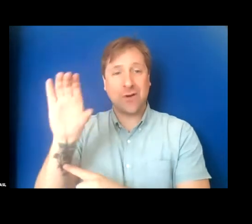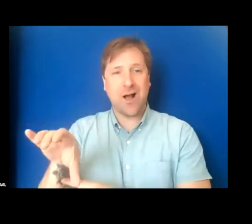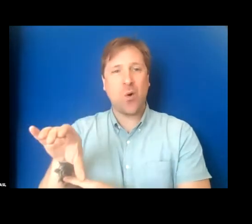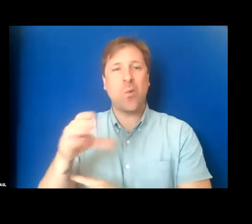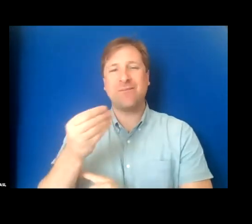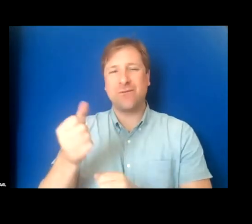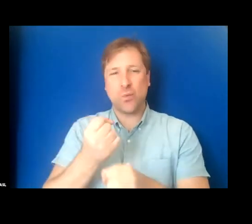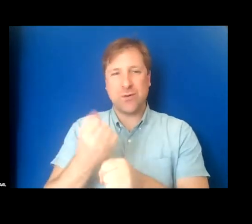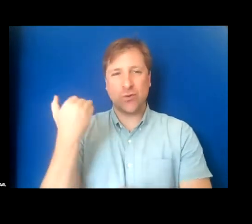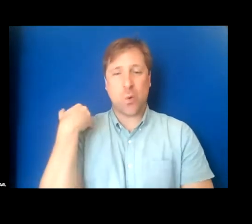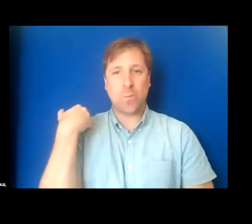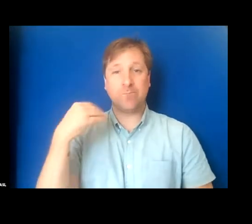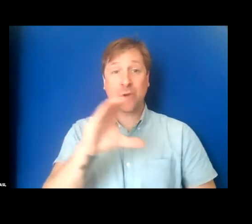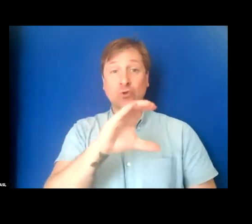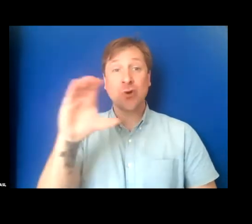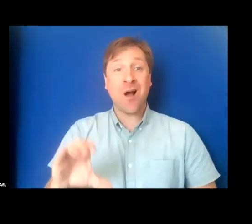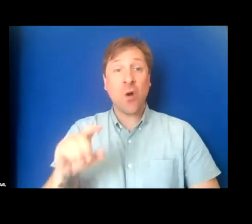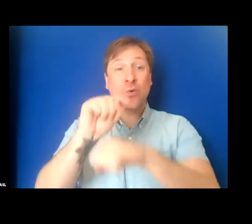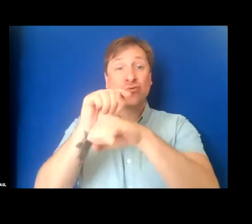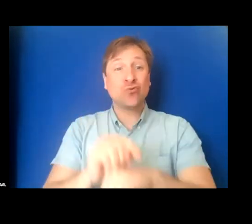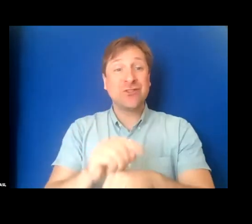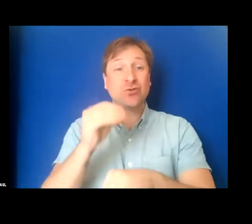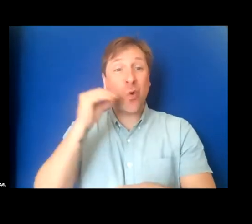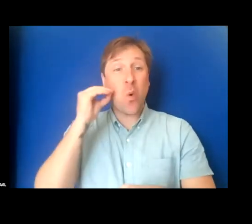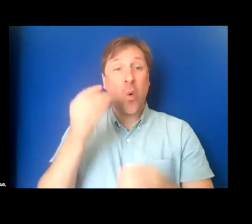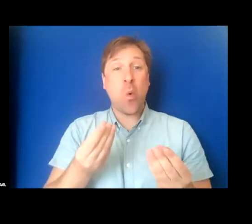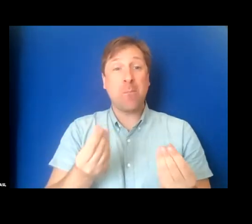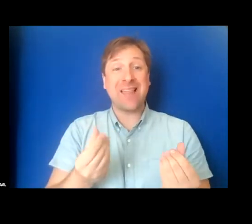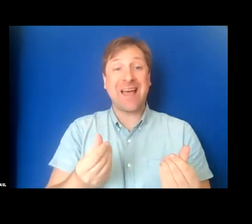Chicago is the traditional homelands of the Council of the Three Fires,